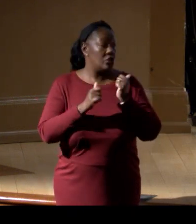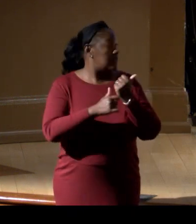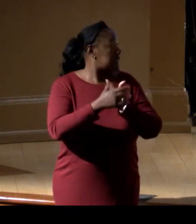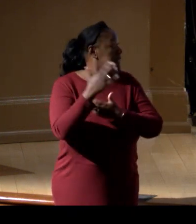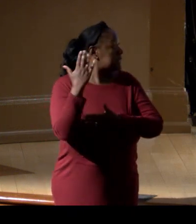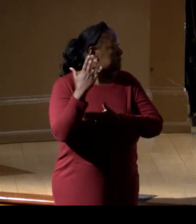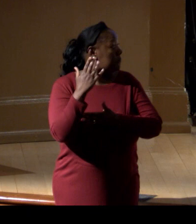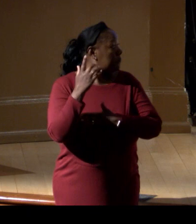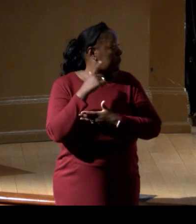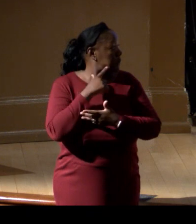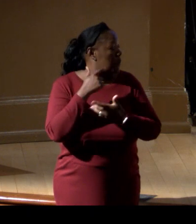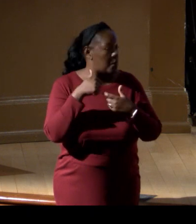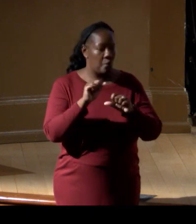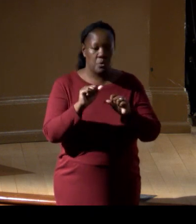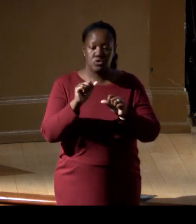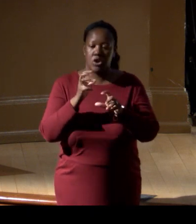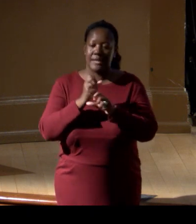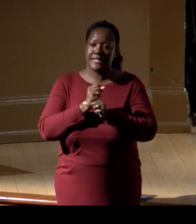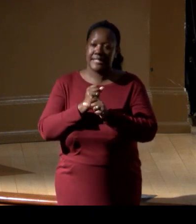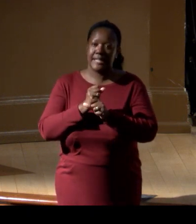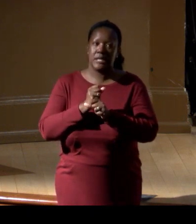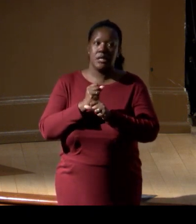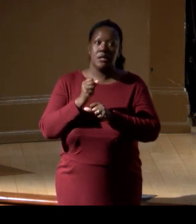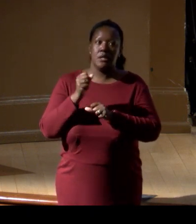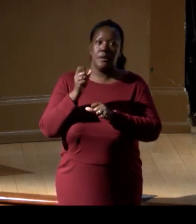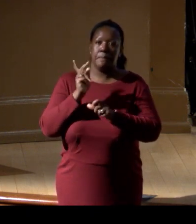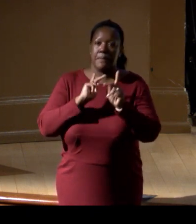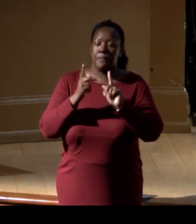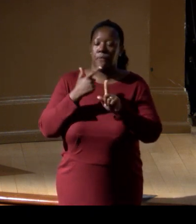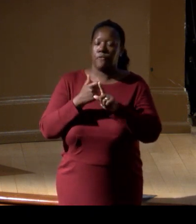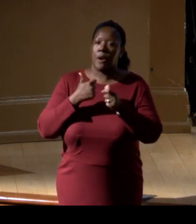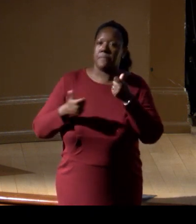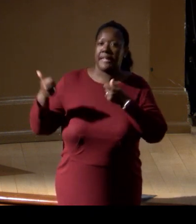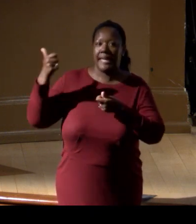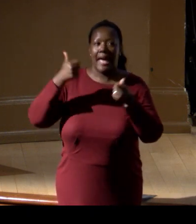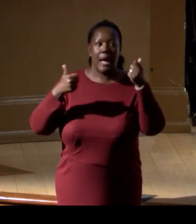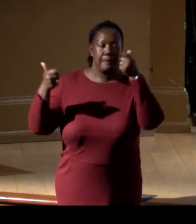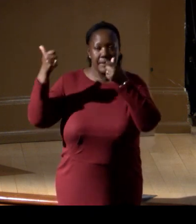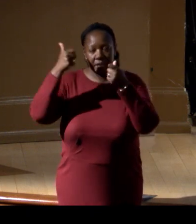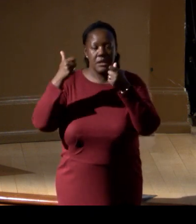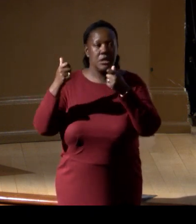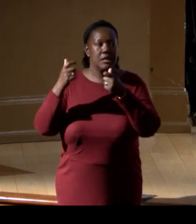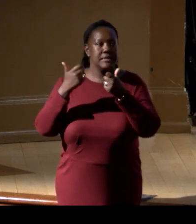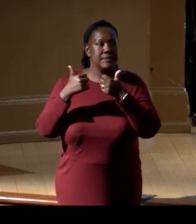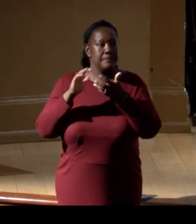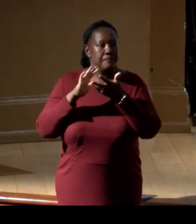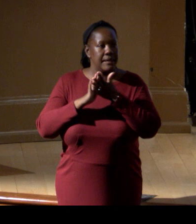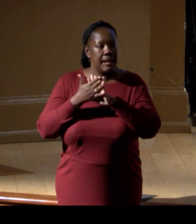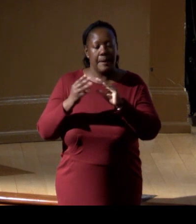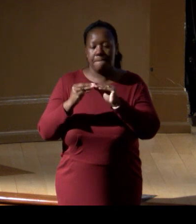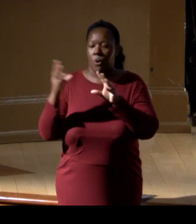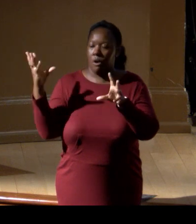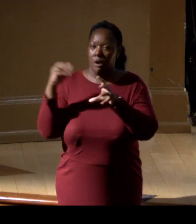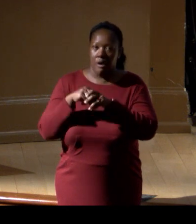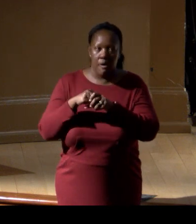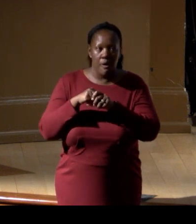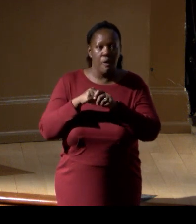in a way that we haven't and are following the work that we're doing on eDNA, and I'm going up tomorrow to New York for a series of events and I'll be at investor events,